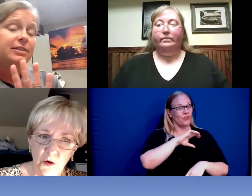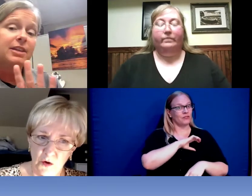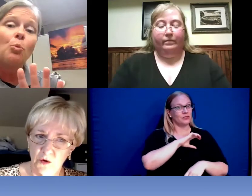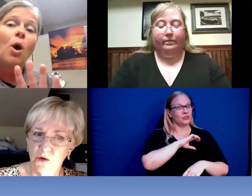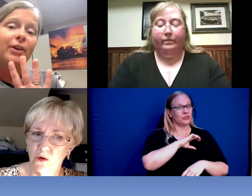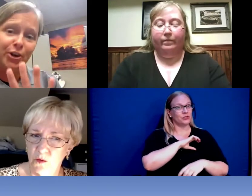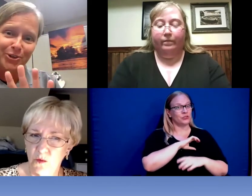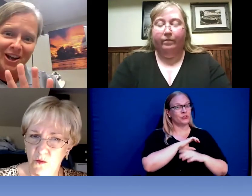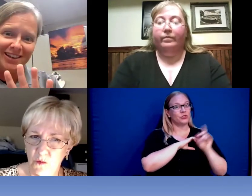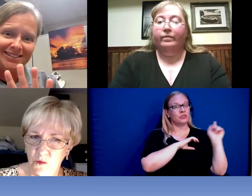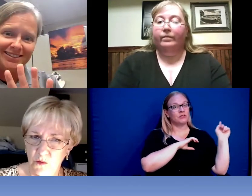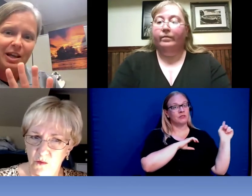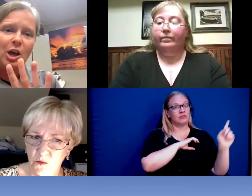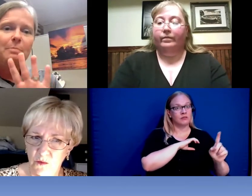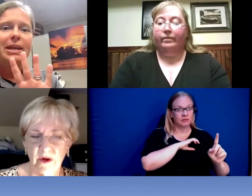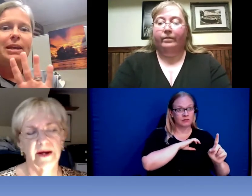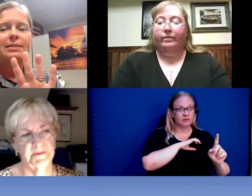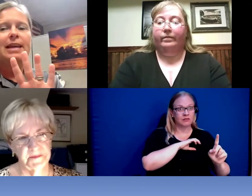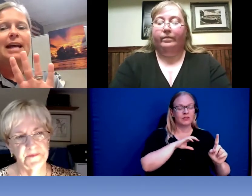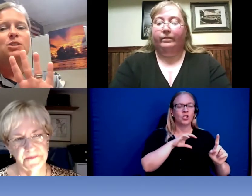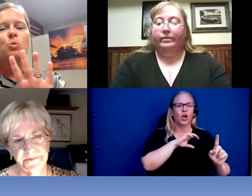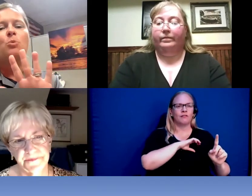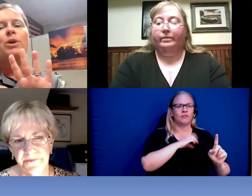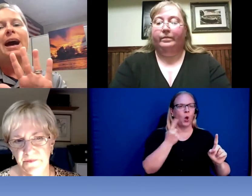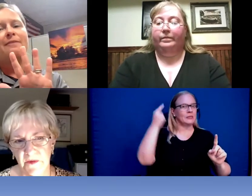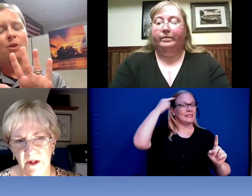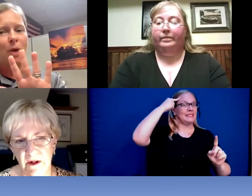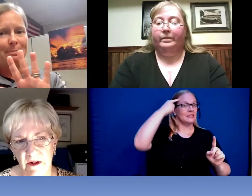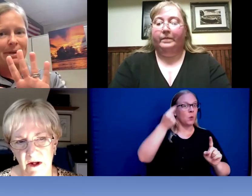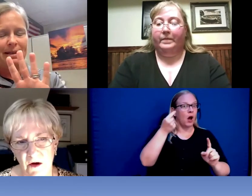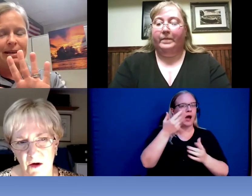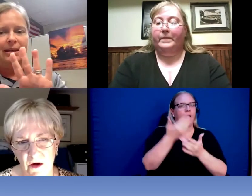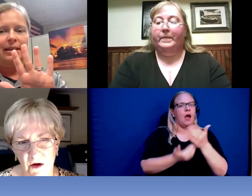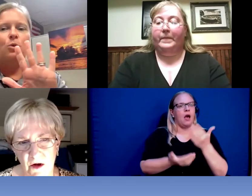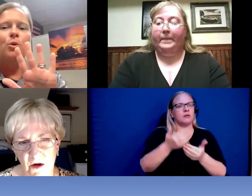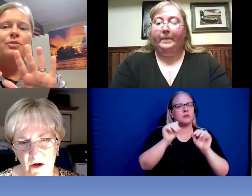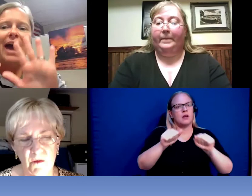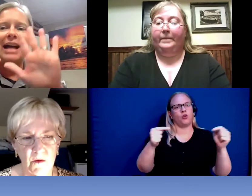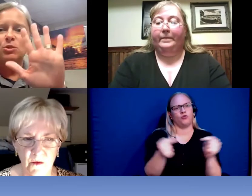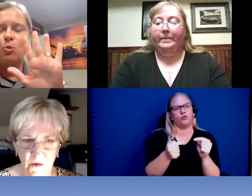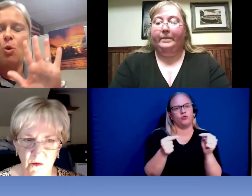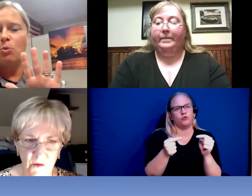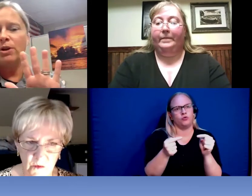hands are what hurt us. Because that's what would have a weapon in it or that's what would --